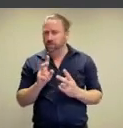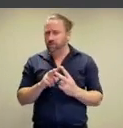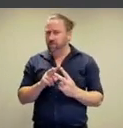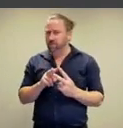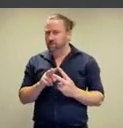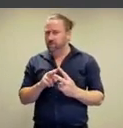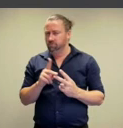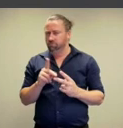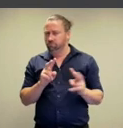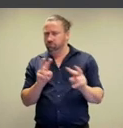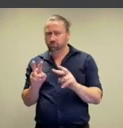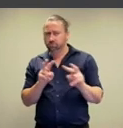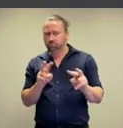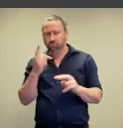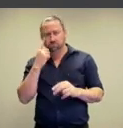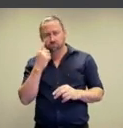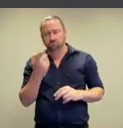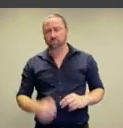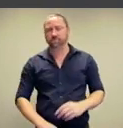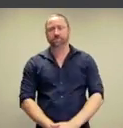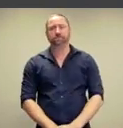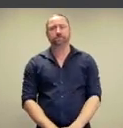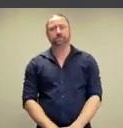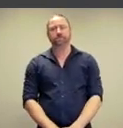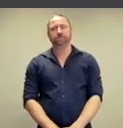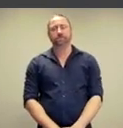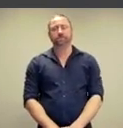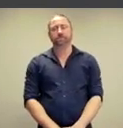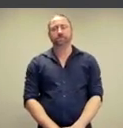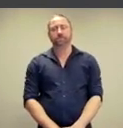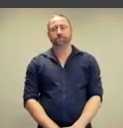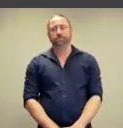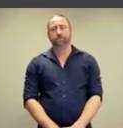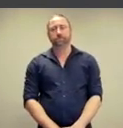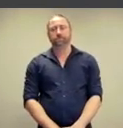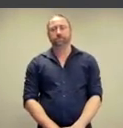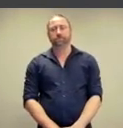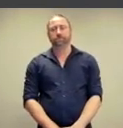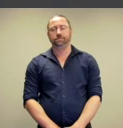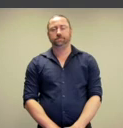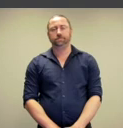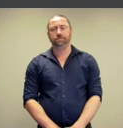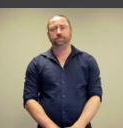you make out, I’ll give you a moment just to look.